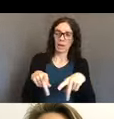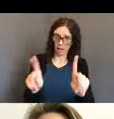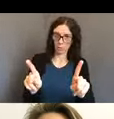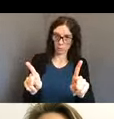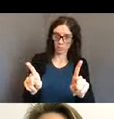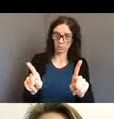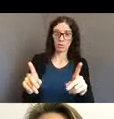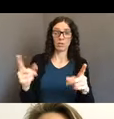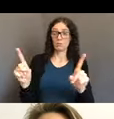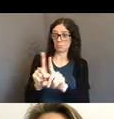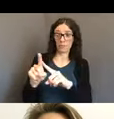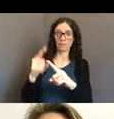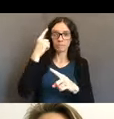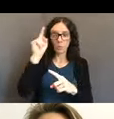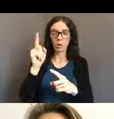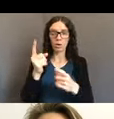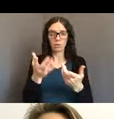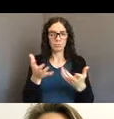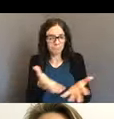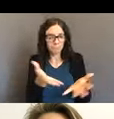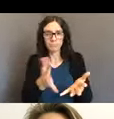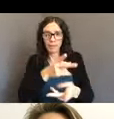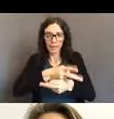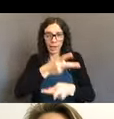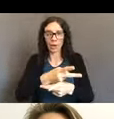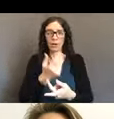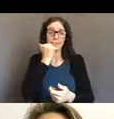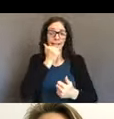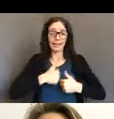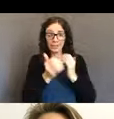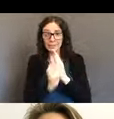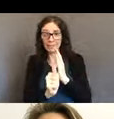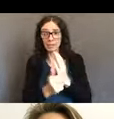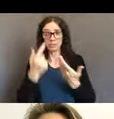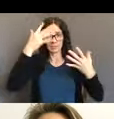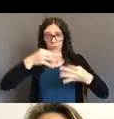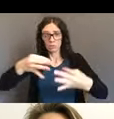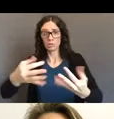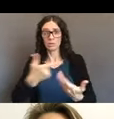daily living skills, decision making, behavioral health and safety skills, things like that.